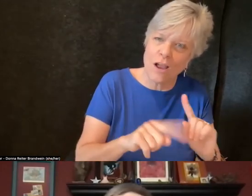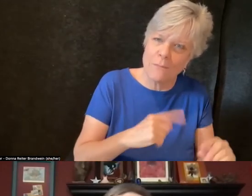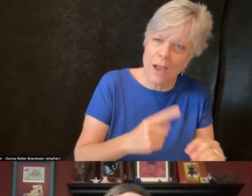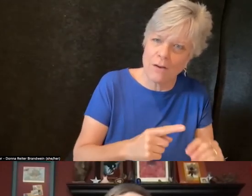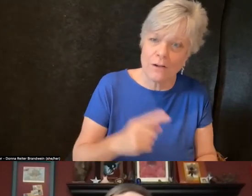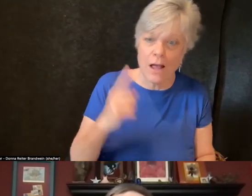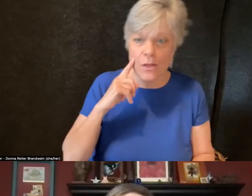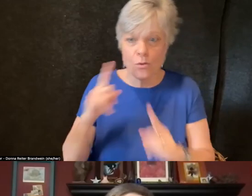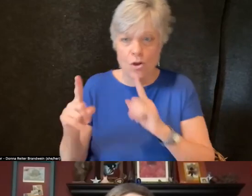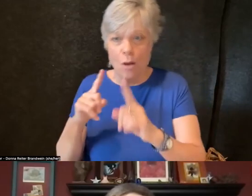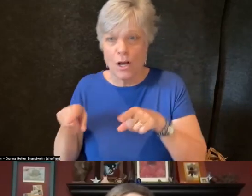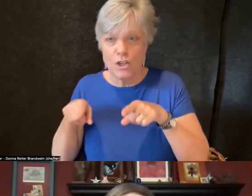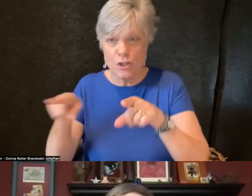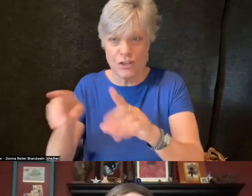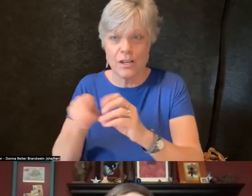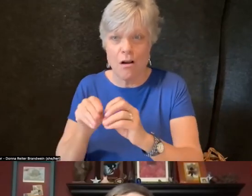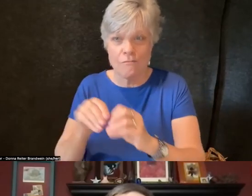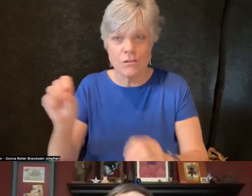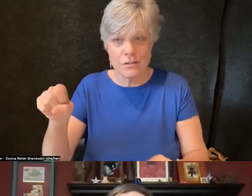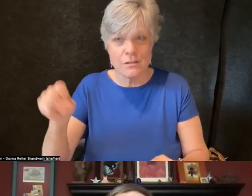throughout the conference. That's my sense.